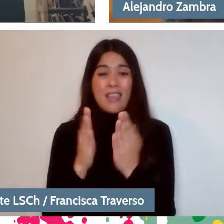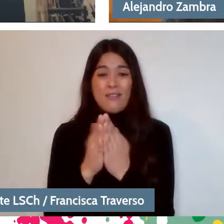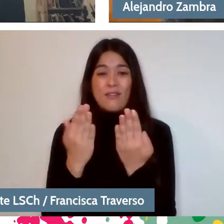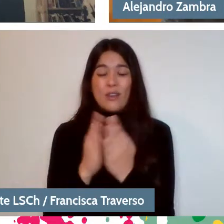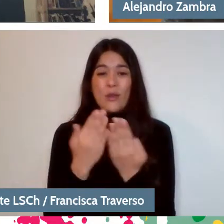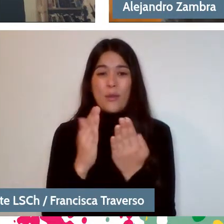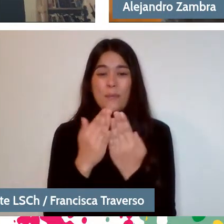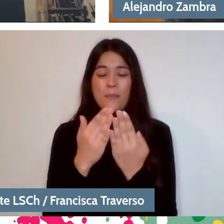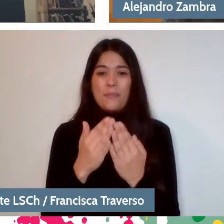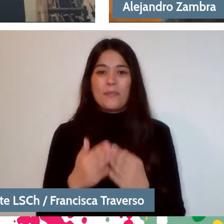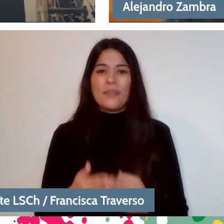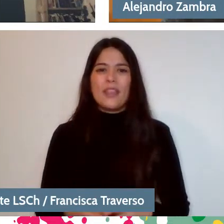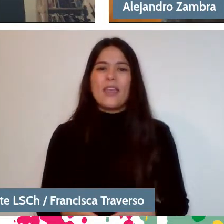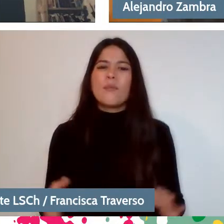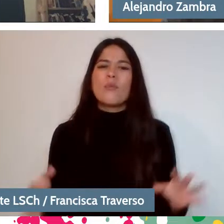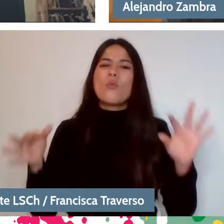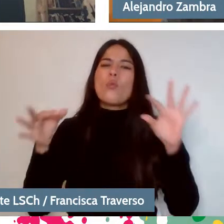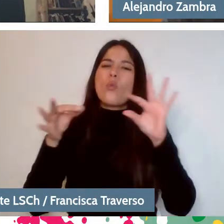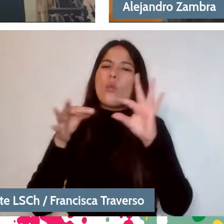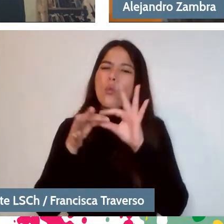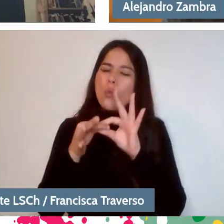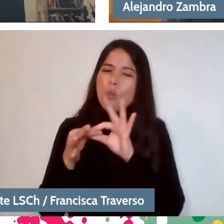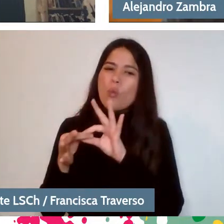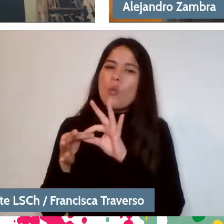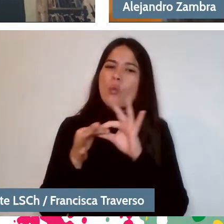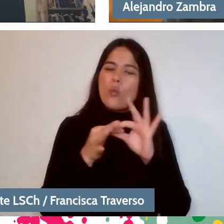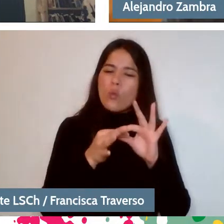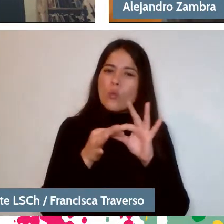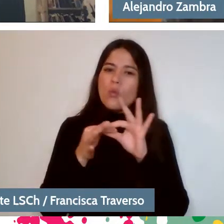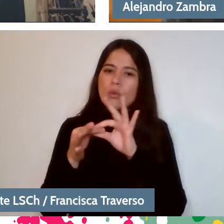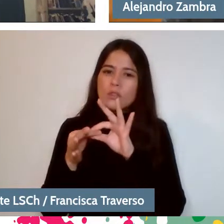Very linked to a very great anxiety